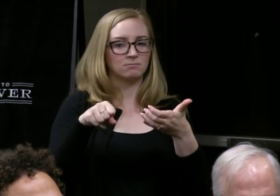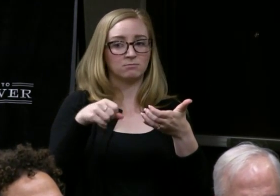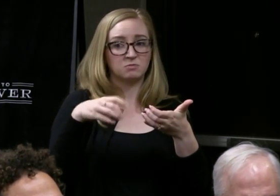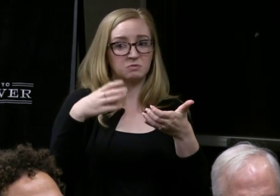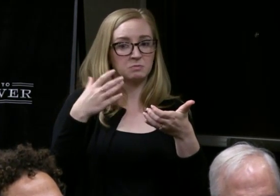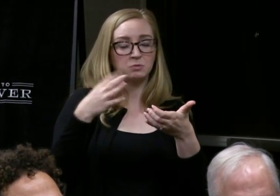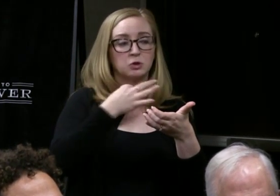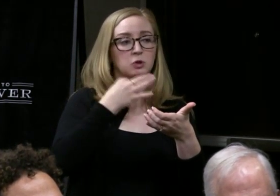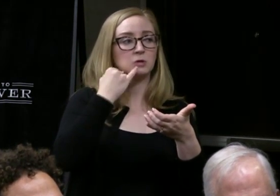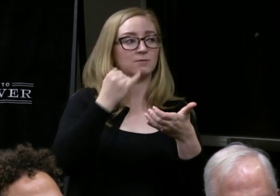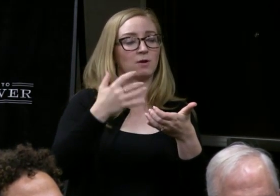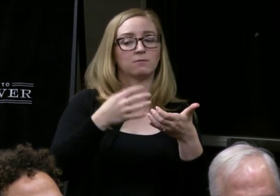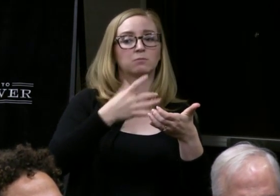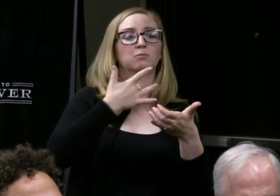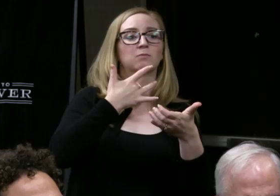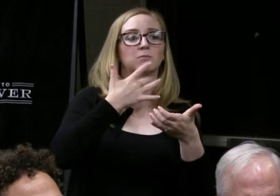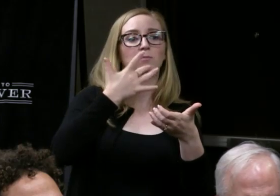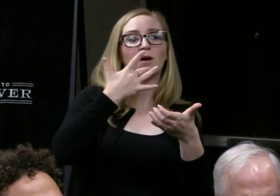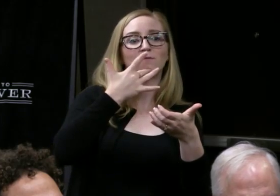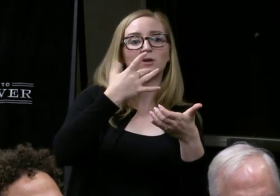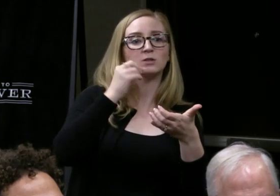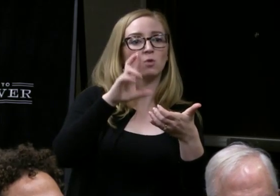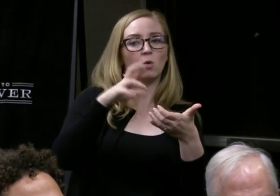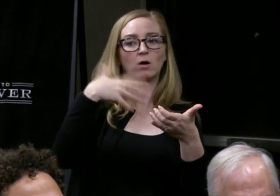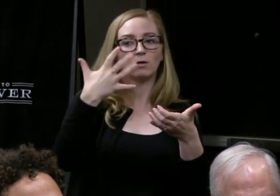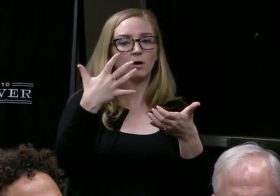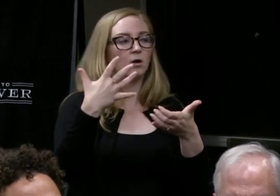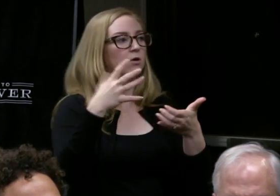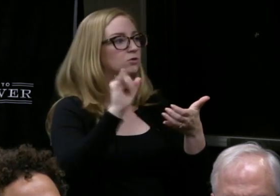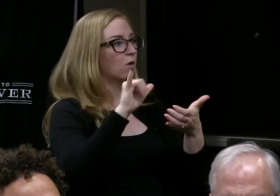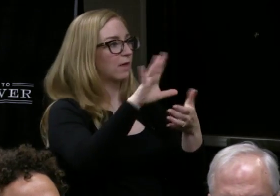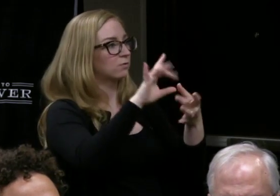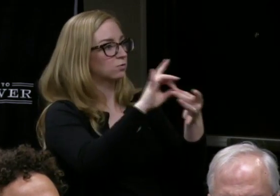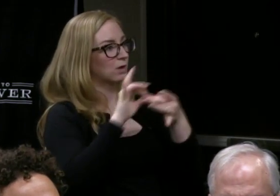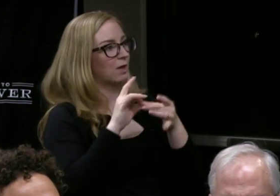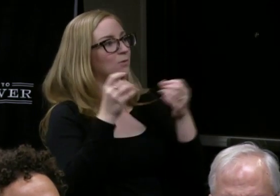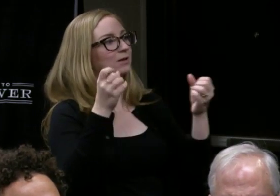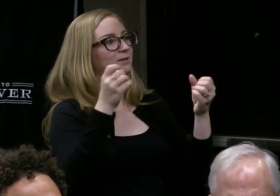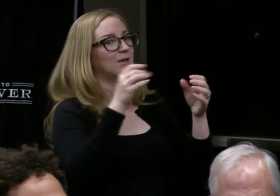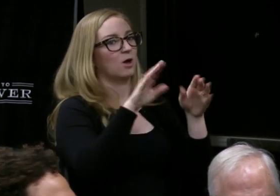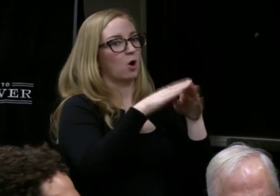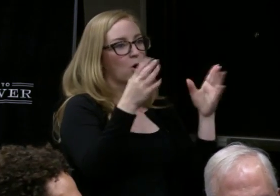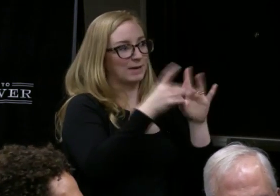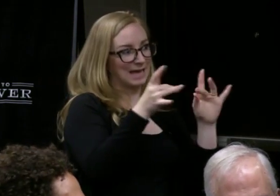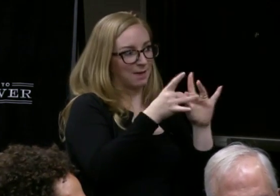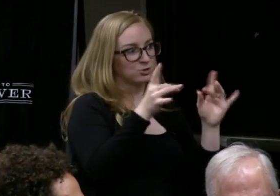or if that's been discussed at all? (Desdemona) The question was about open captioning versus signing, if there's a preference?